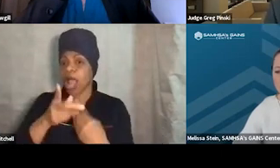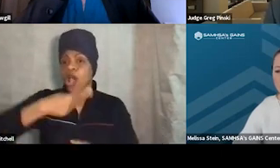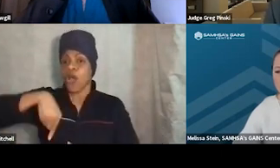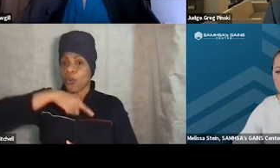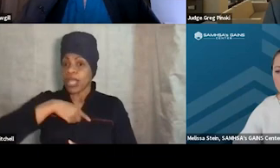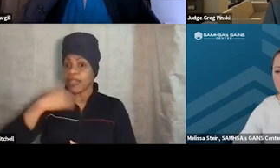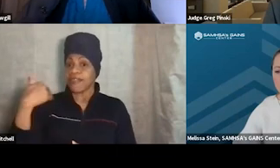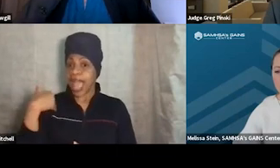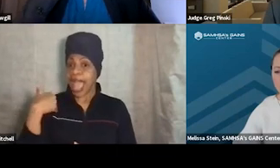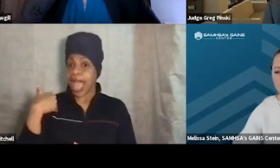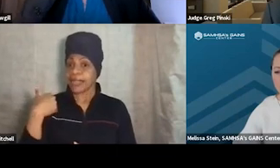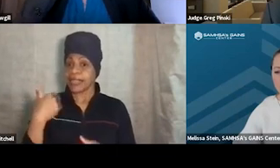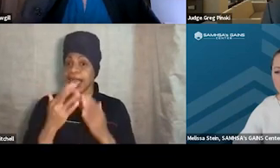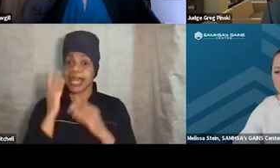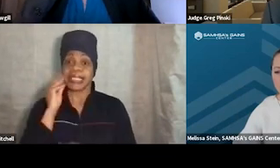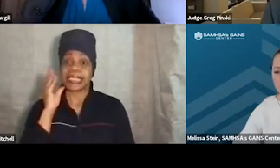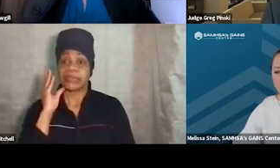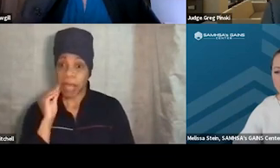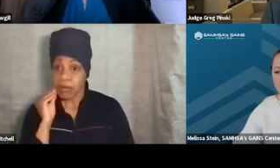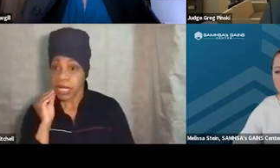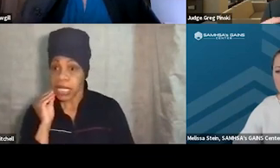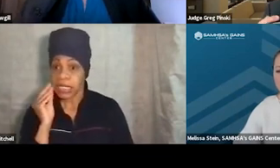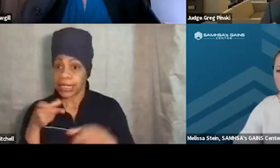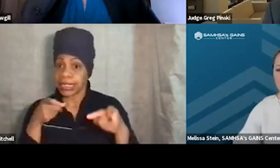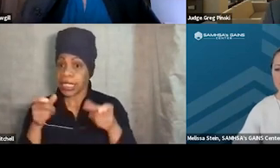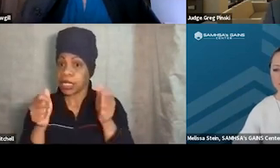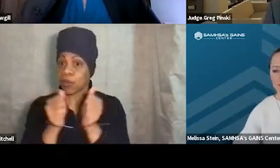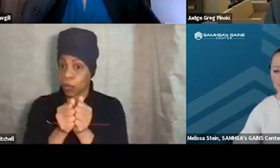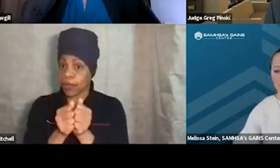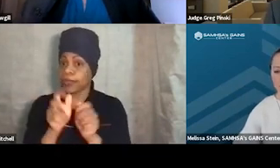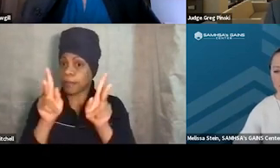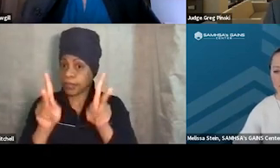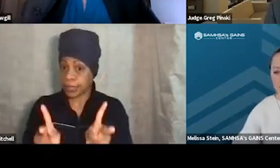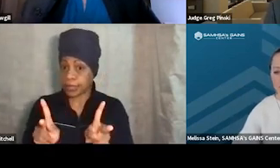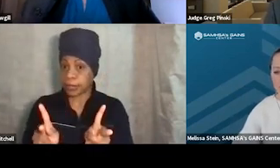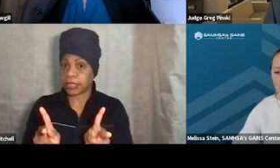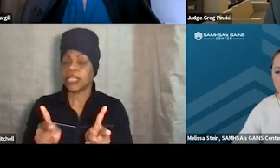anecdotally with our participants. And so, you know, making sure that we don't use that